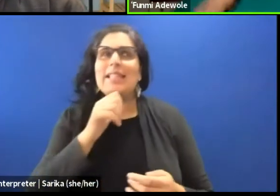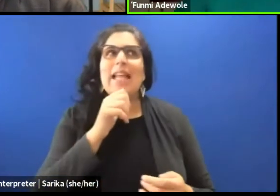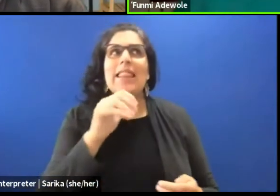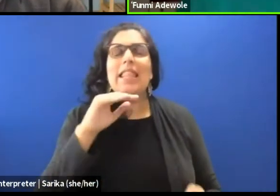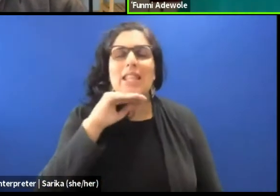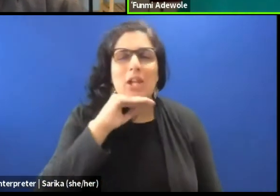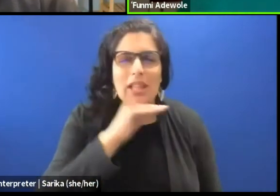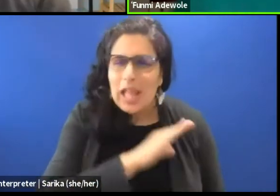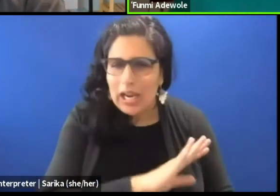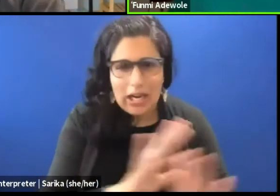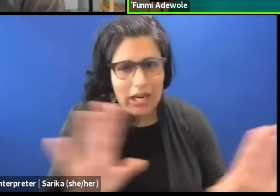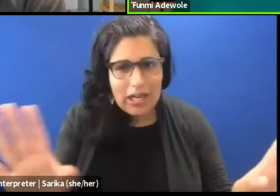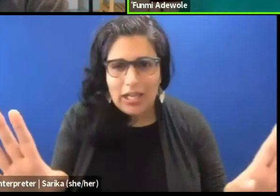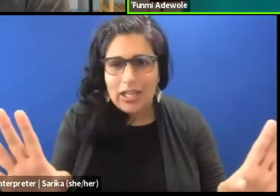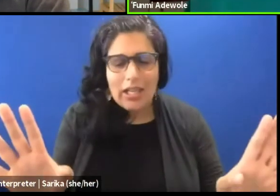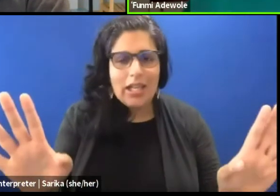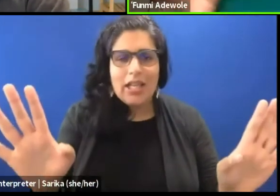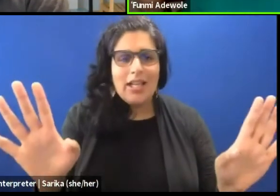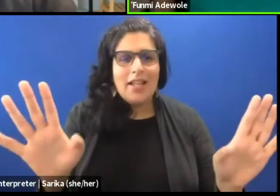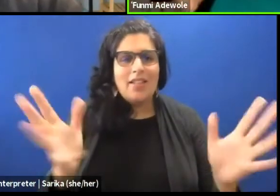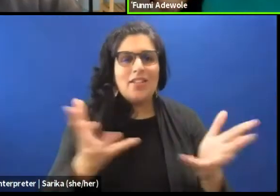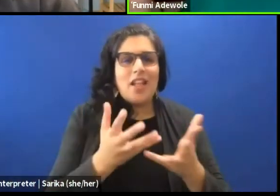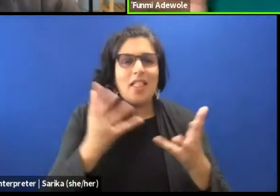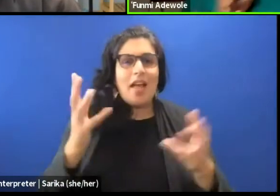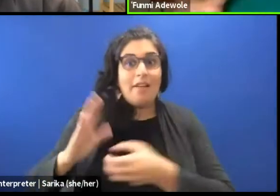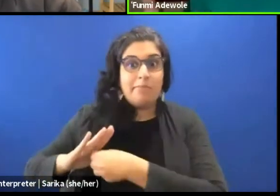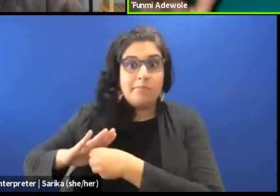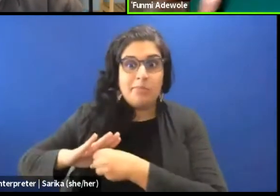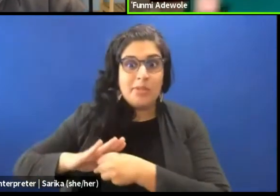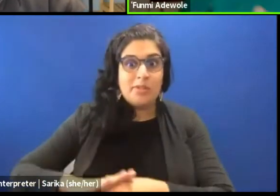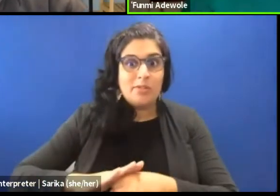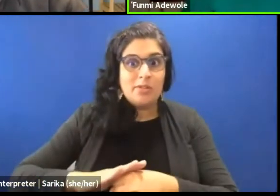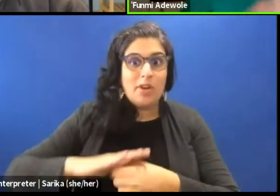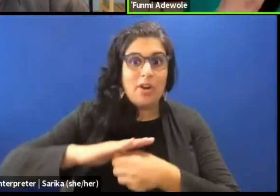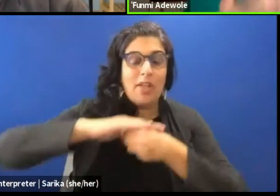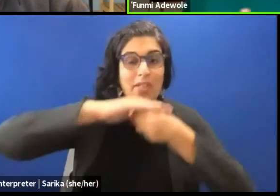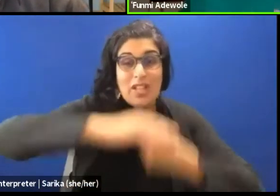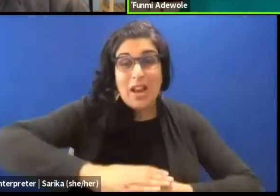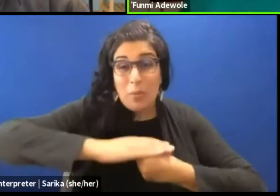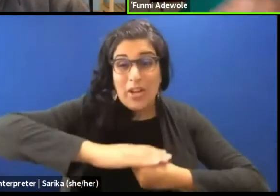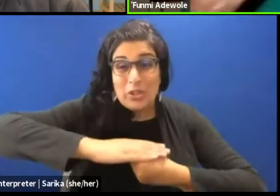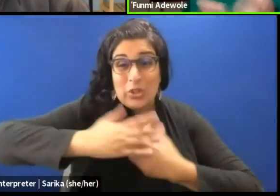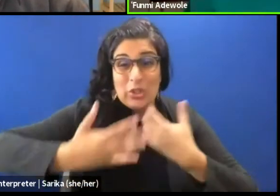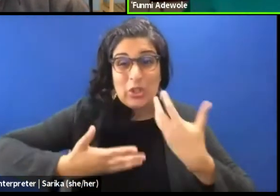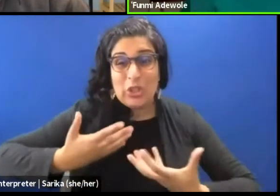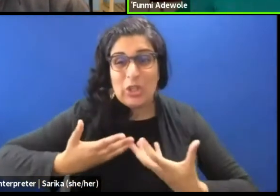it is just that there's a lot of pressures on them. And they say that this is not working, why isn't it working?